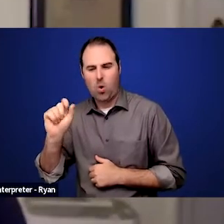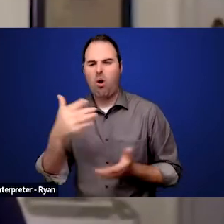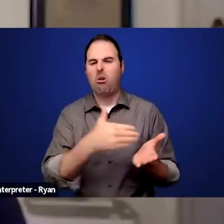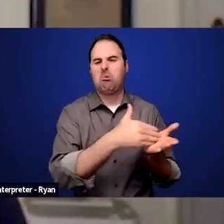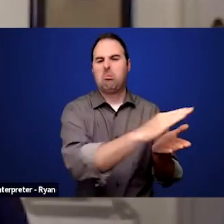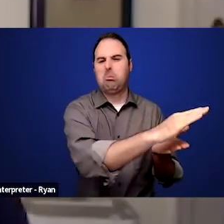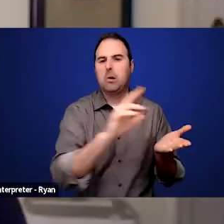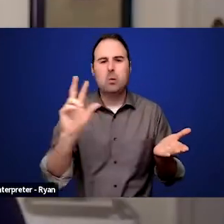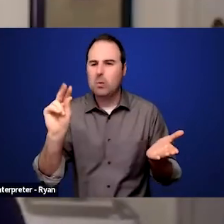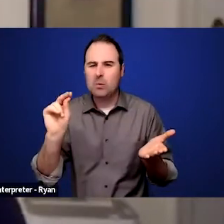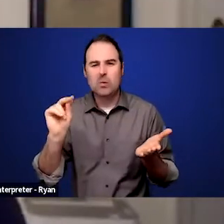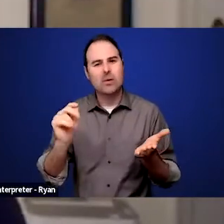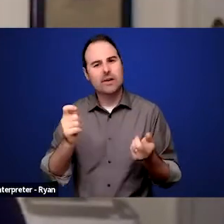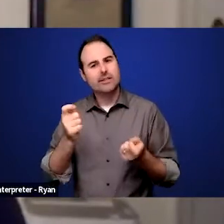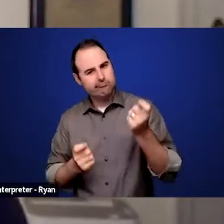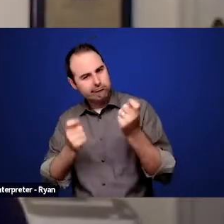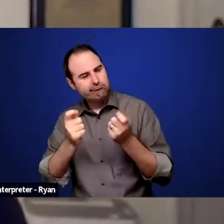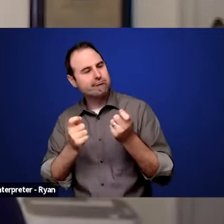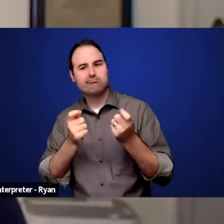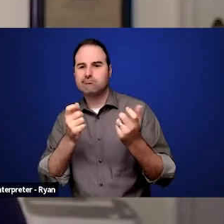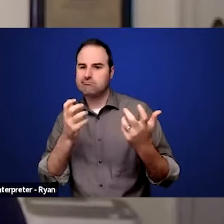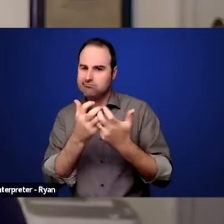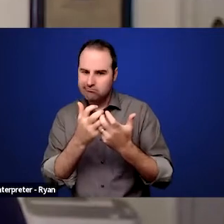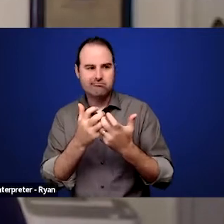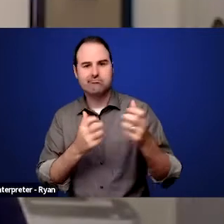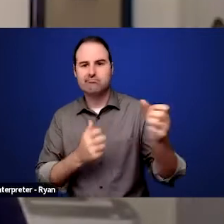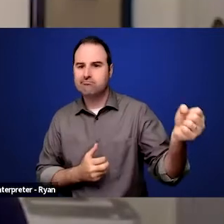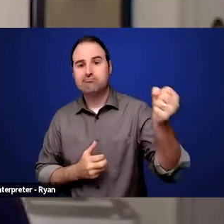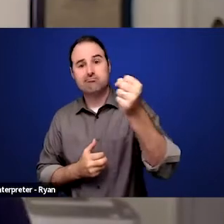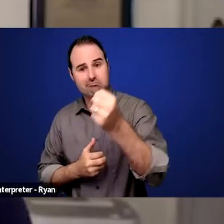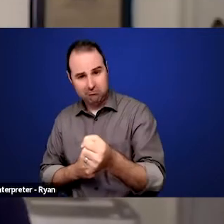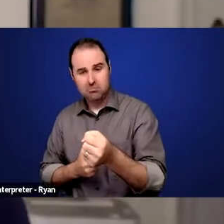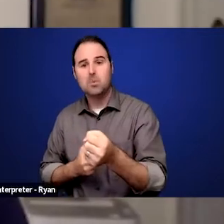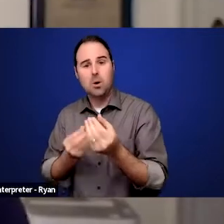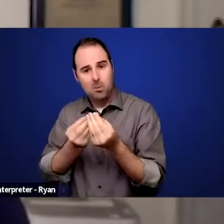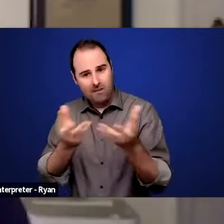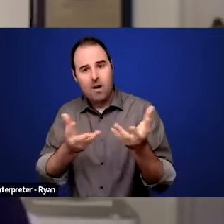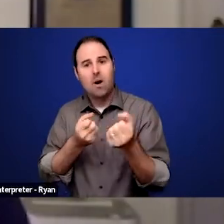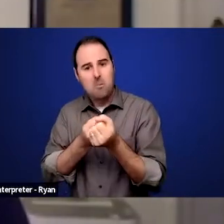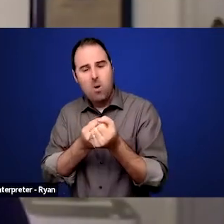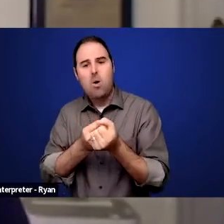in fact is being brought on and is given the supports that they need. But I think it's a great question,